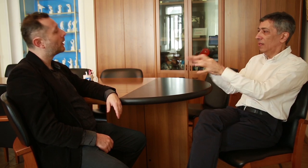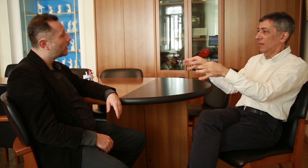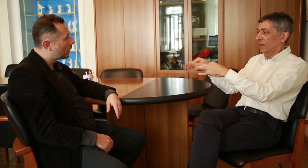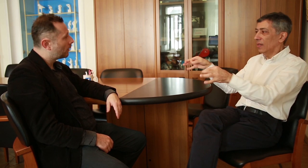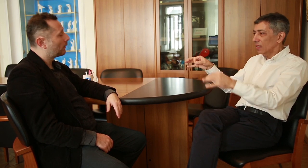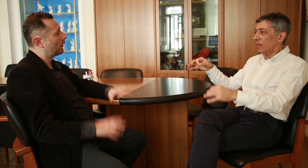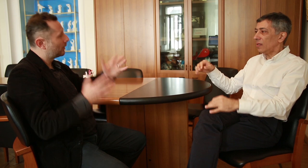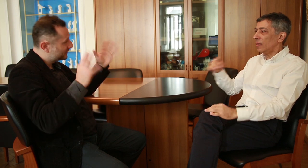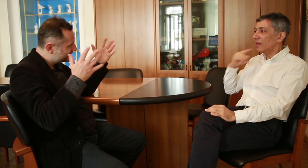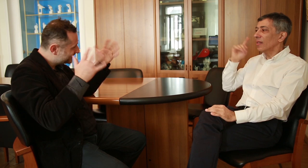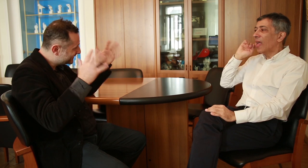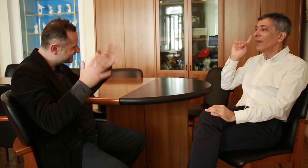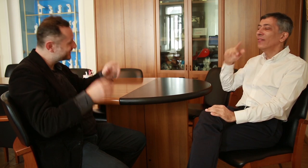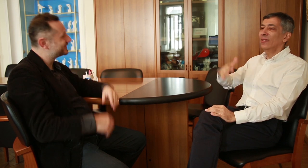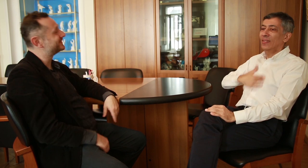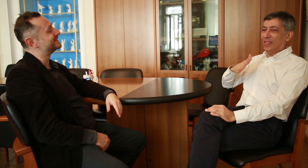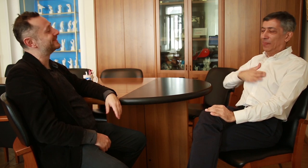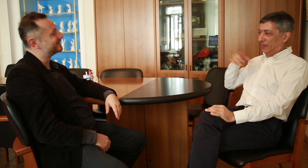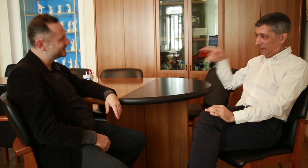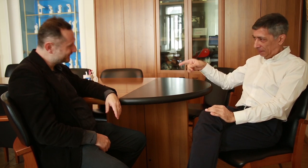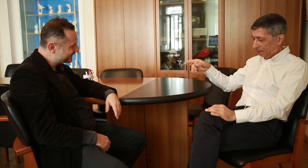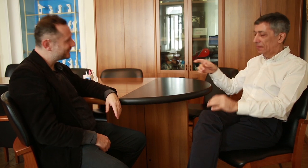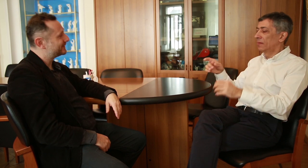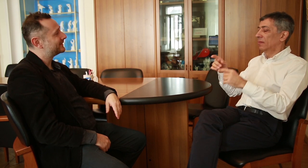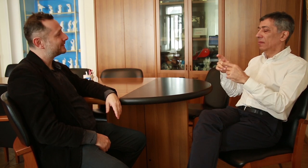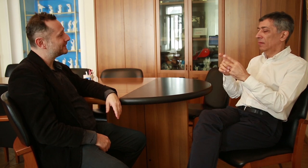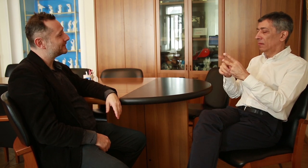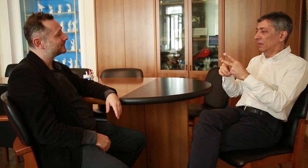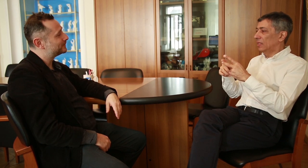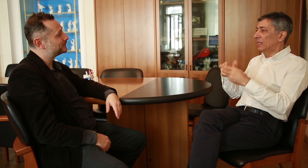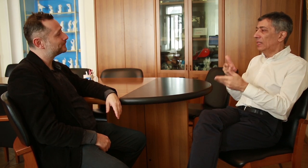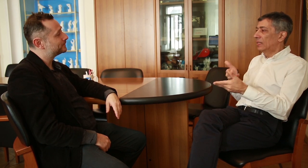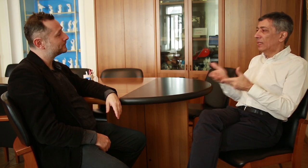pass a law requiring televisions in Moscow to